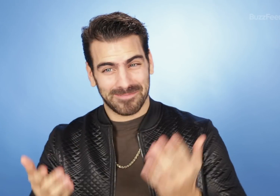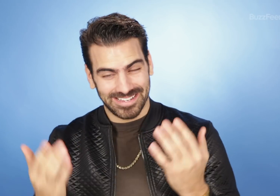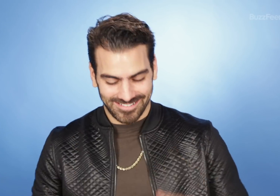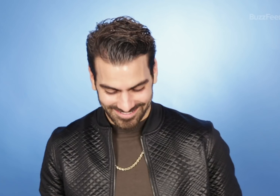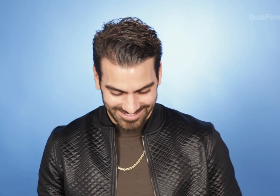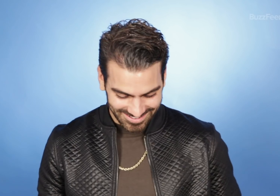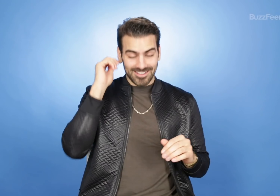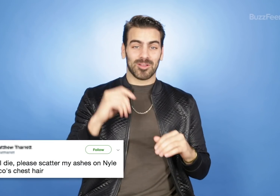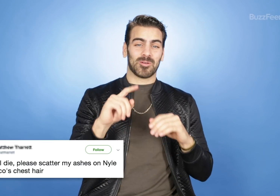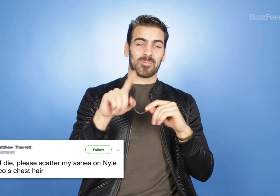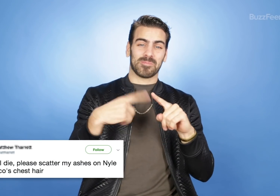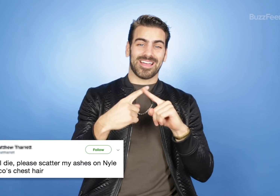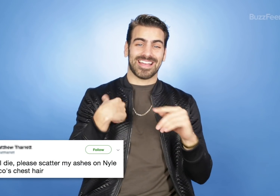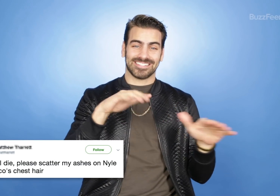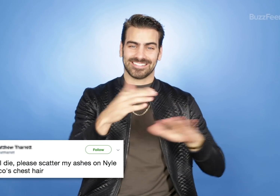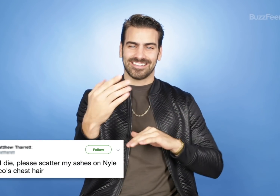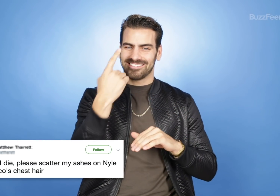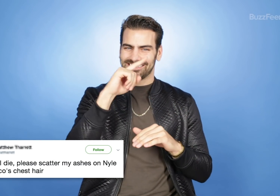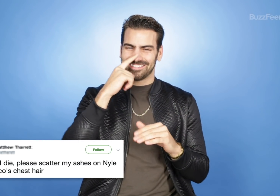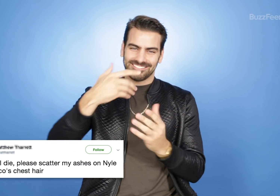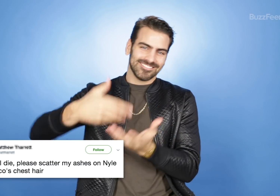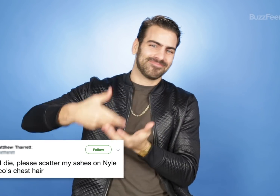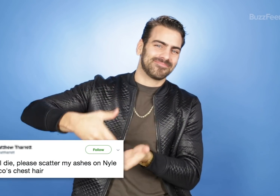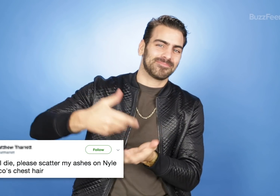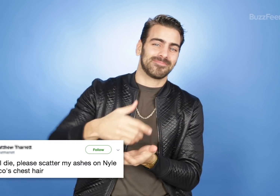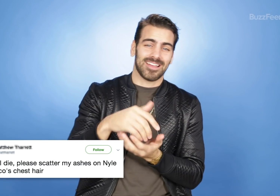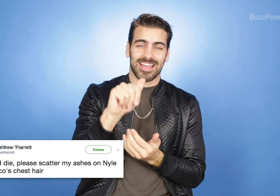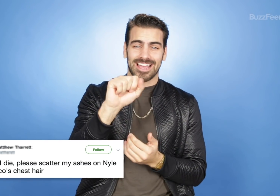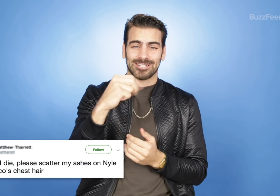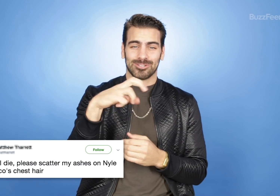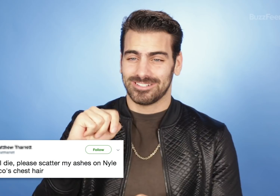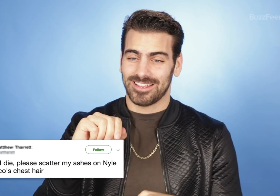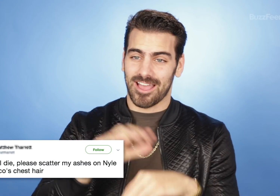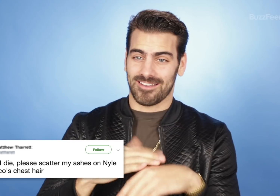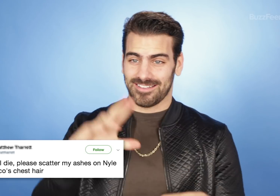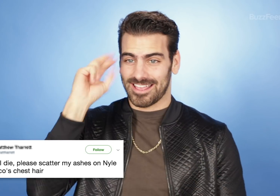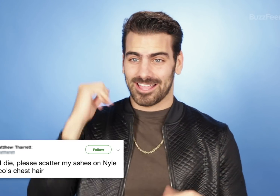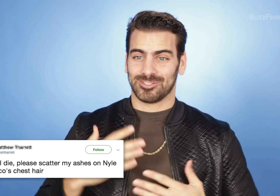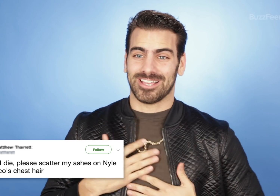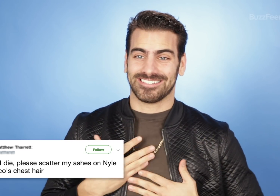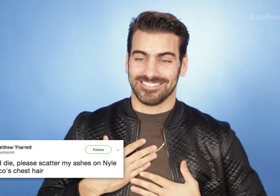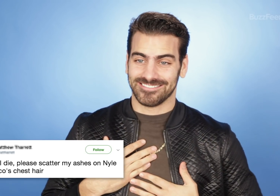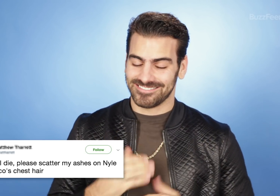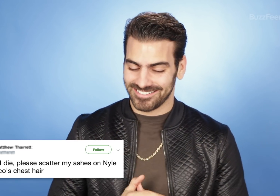Maybe. When I die, please scatter my ashes on Nyle DiMarco's chest hair.